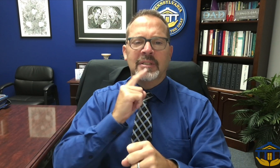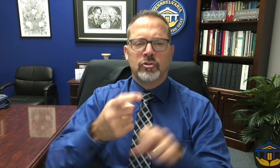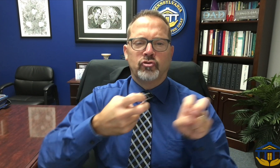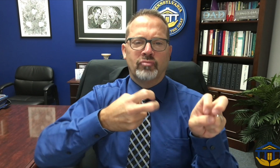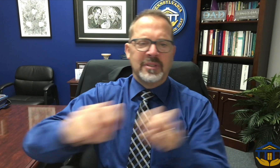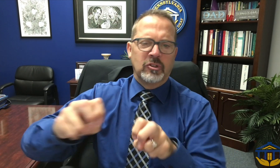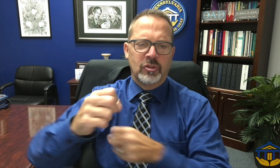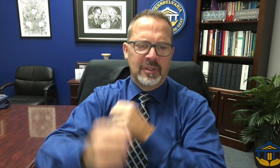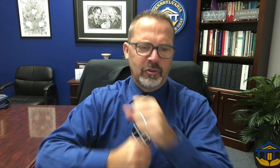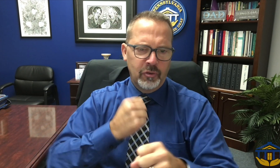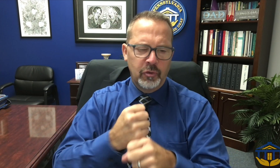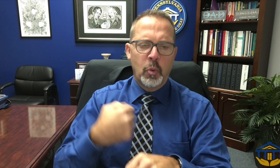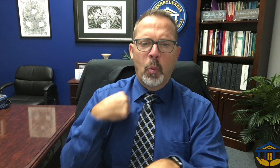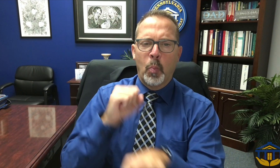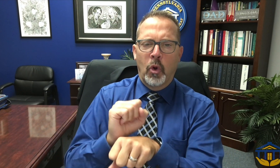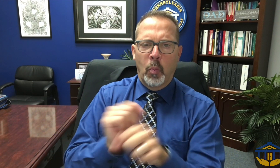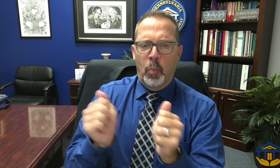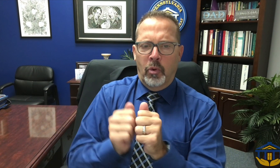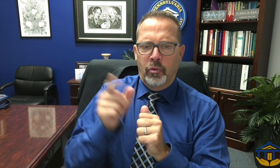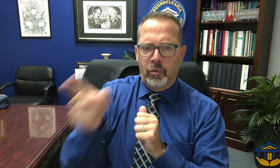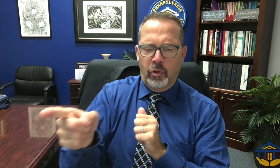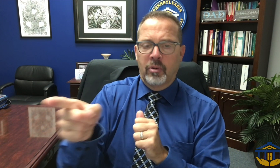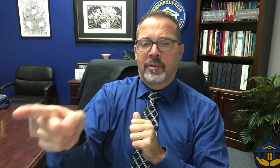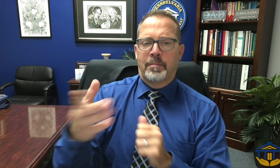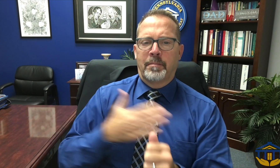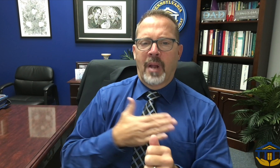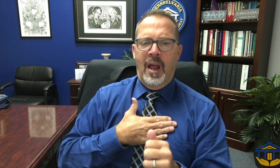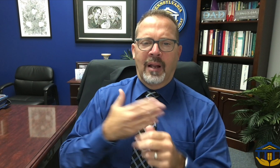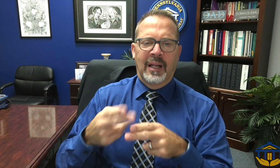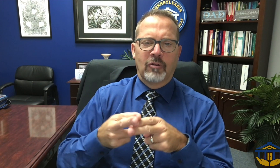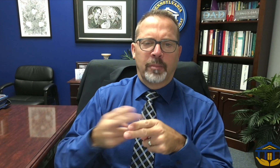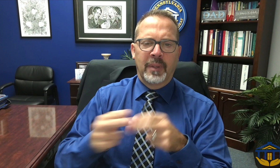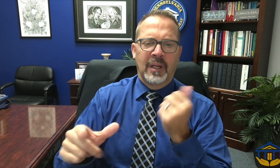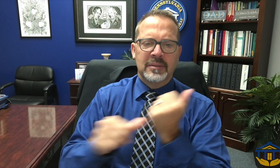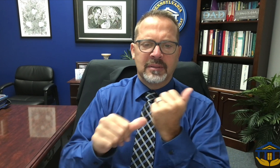that we will be in transition. I will be working with Melissa as my Interim Associate Head of